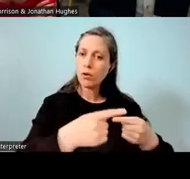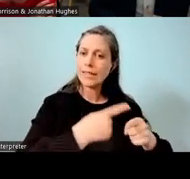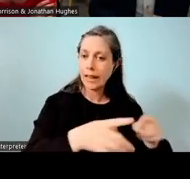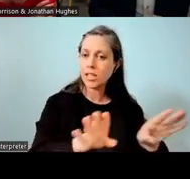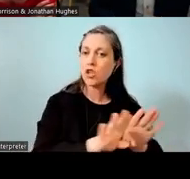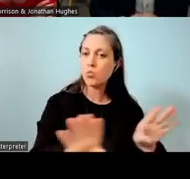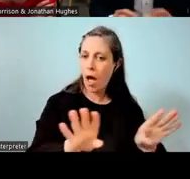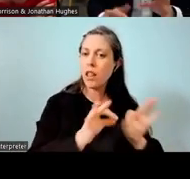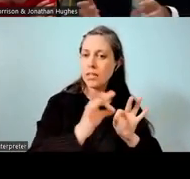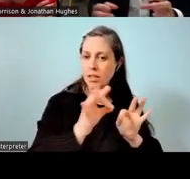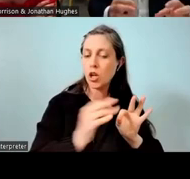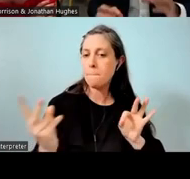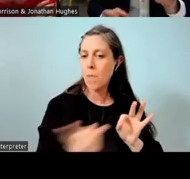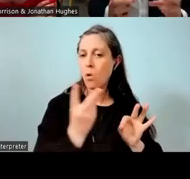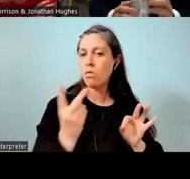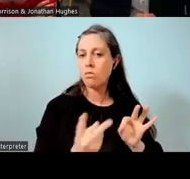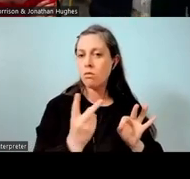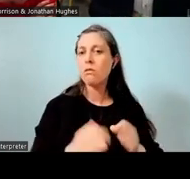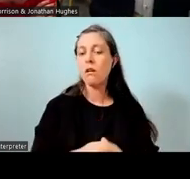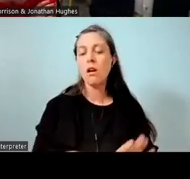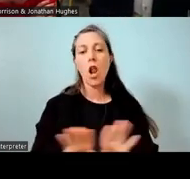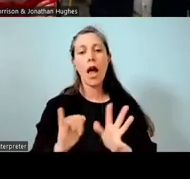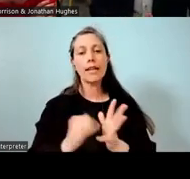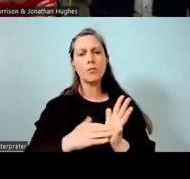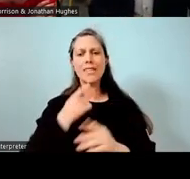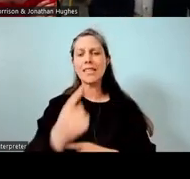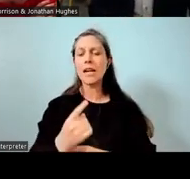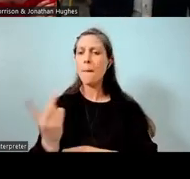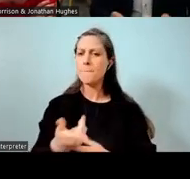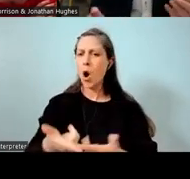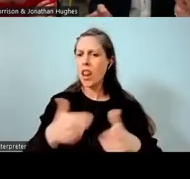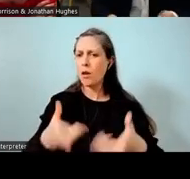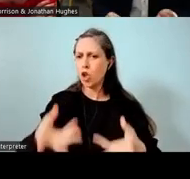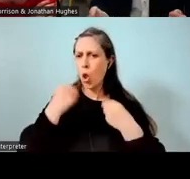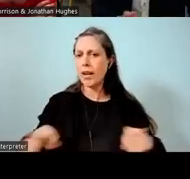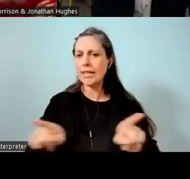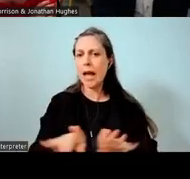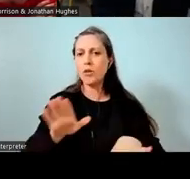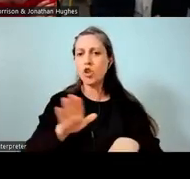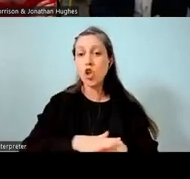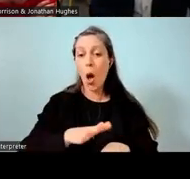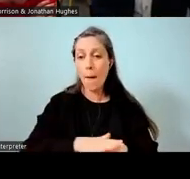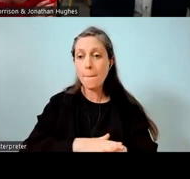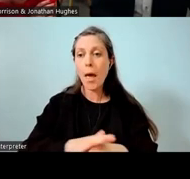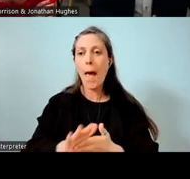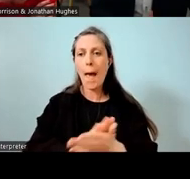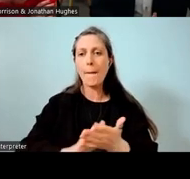And obviously as Stacey alluded to before, learning both languages at the same time, that made major inroads and acceleration